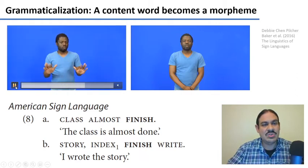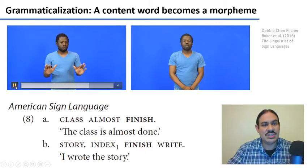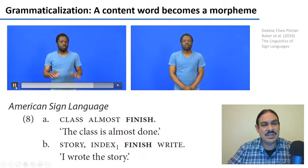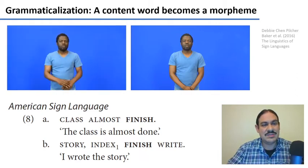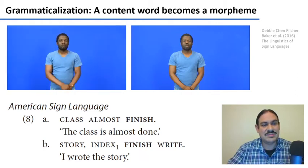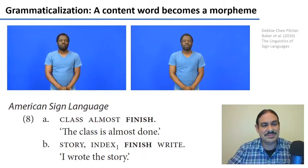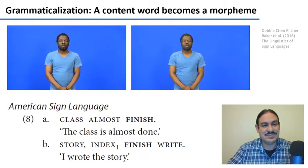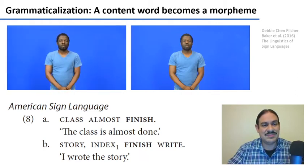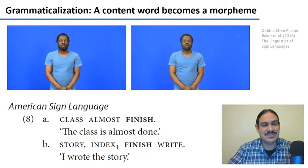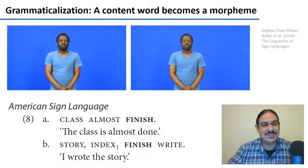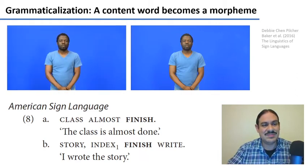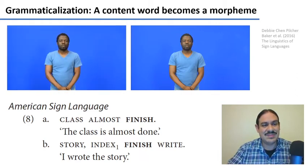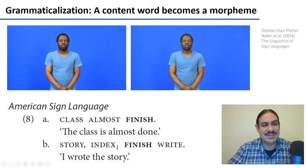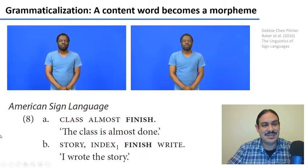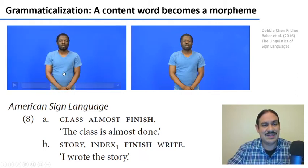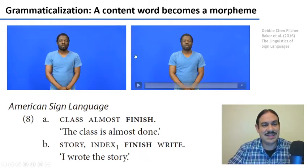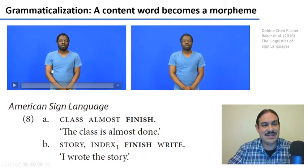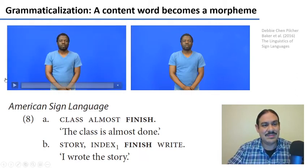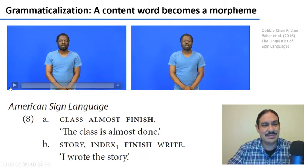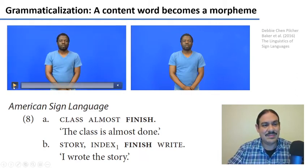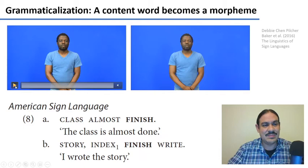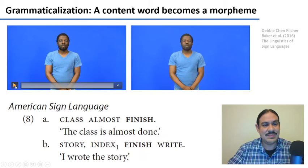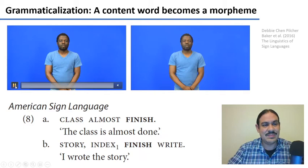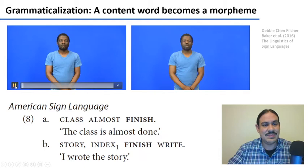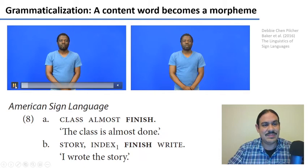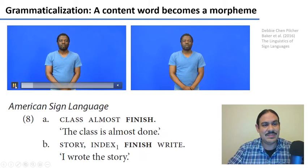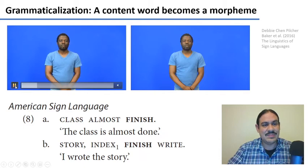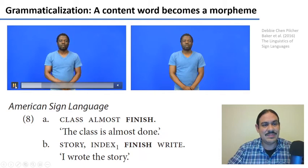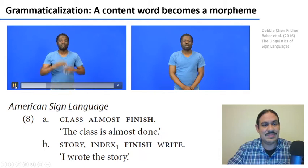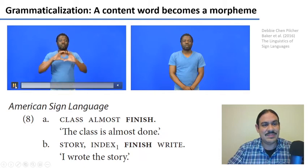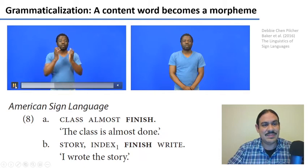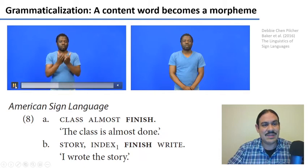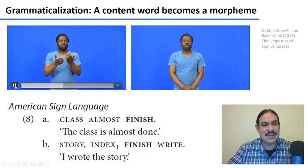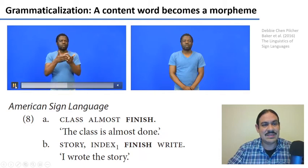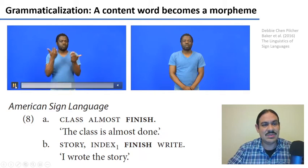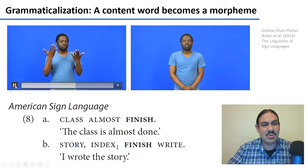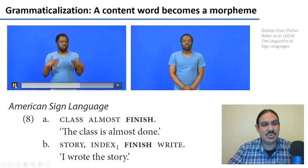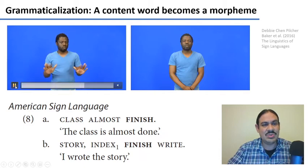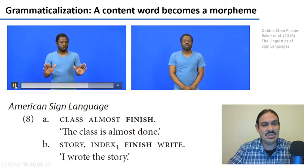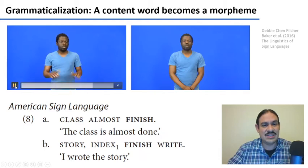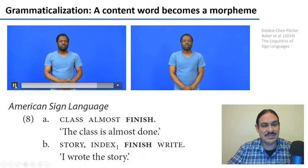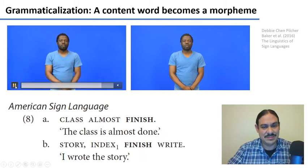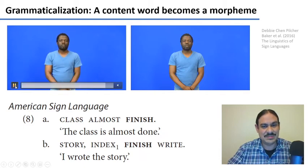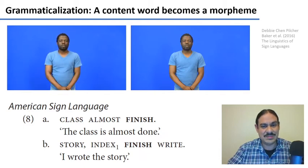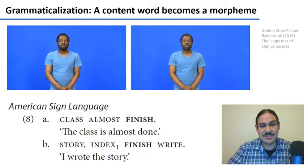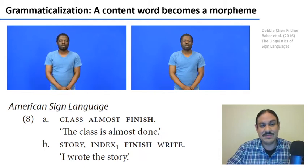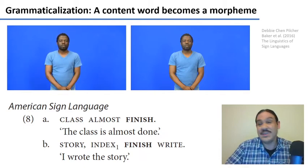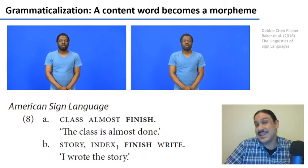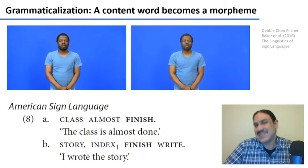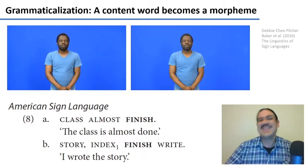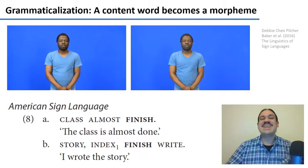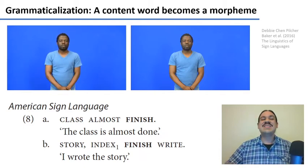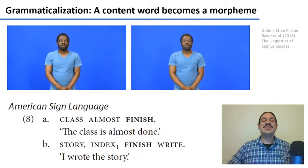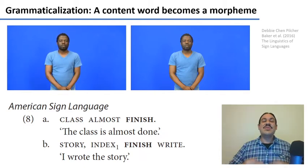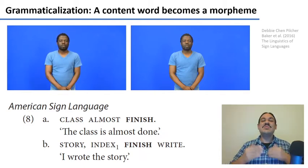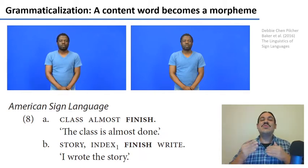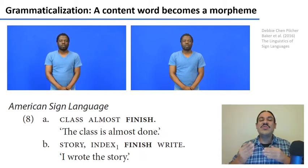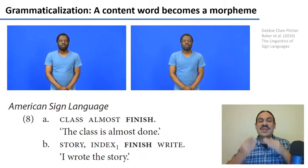to finish is has a sweeping motion downwards and then up the second sentence is i wrote the story